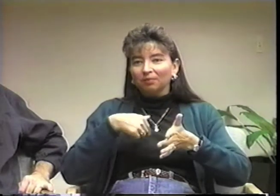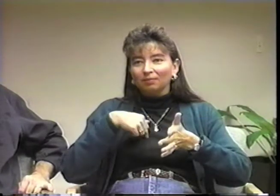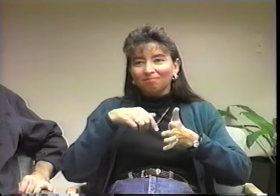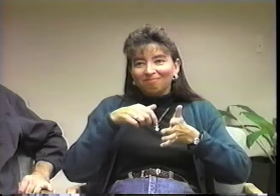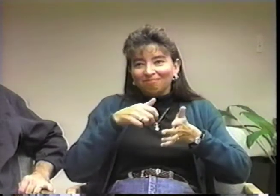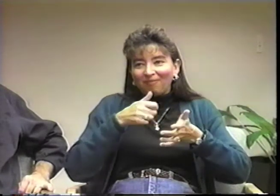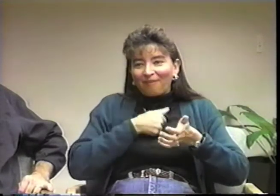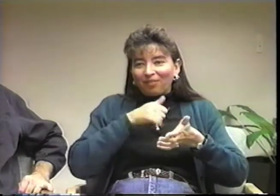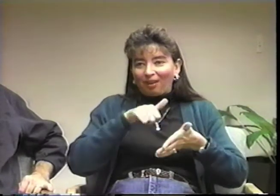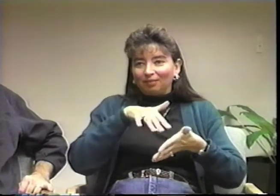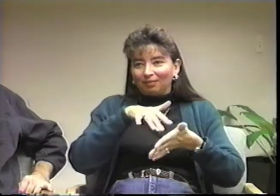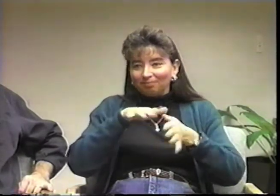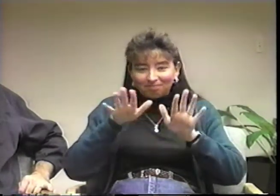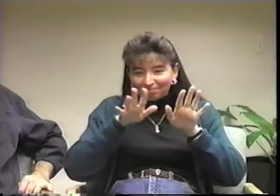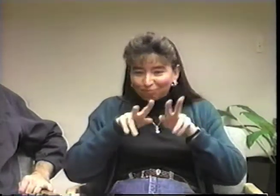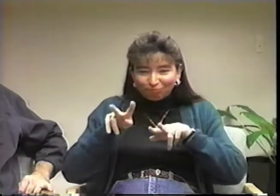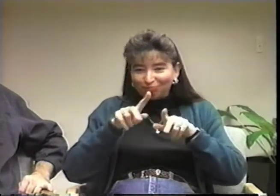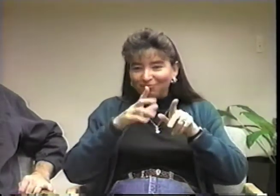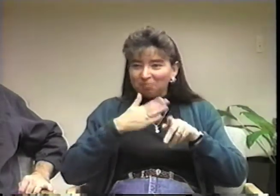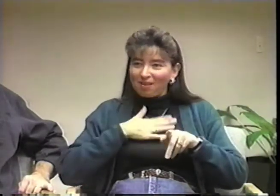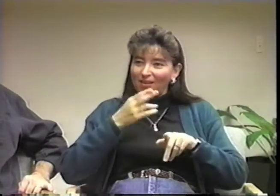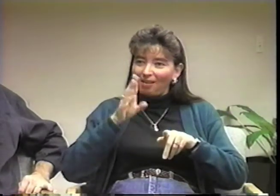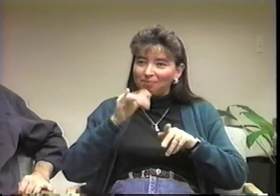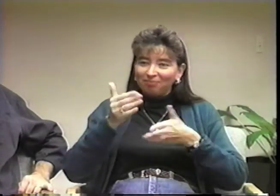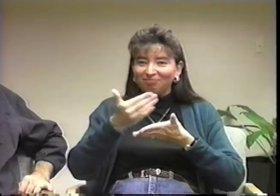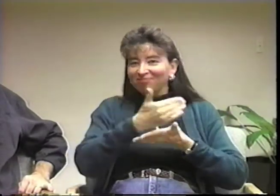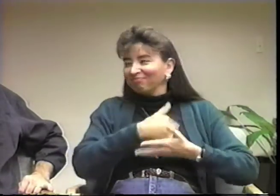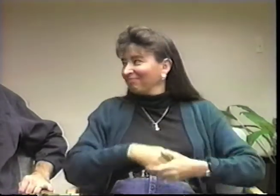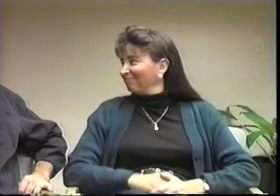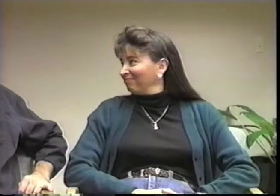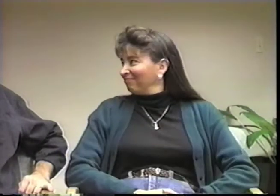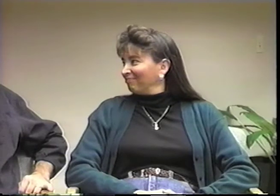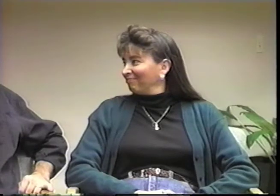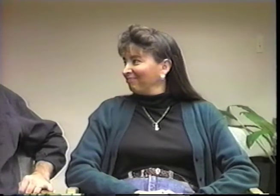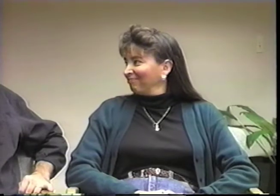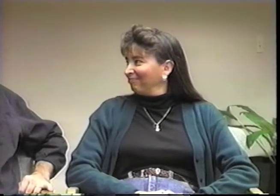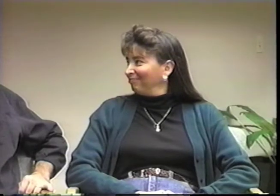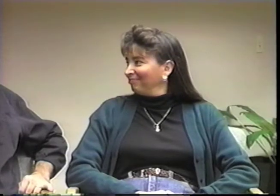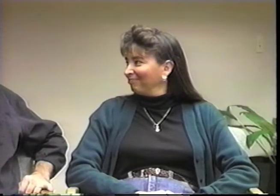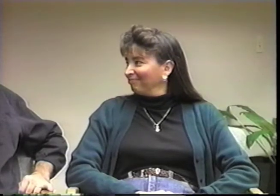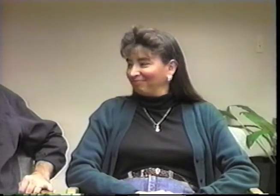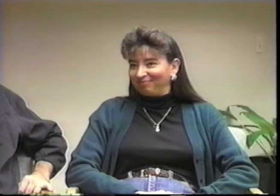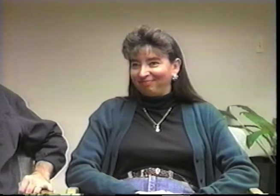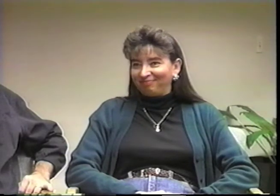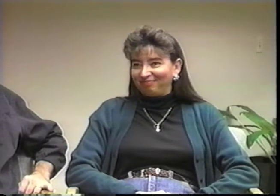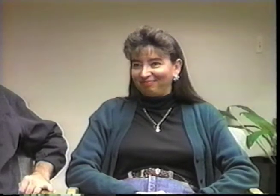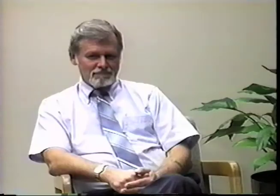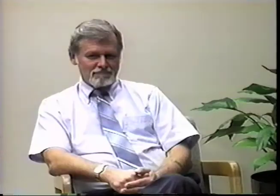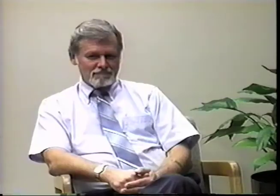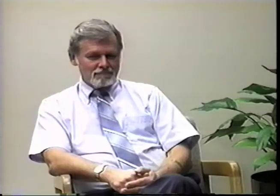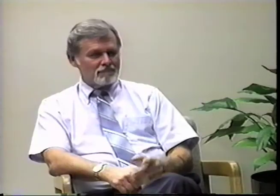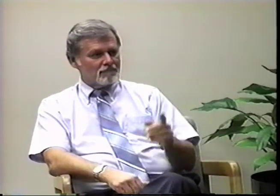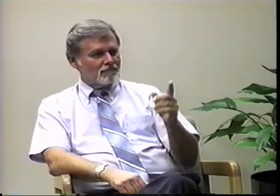Those are a few of my hobbies. I guess those are the things that I do.